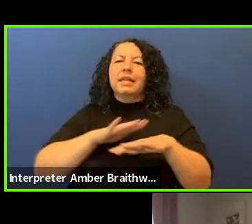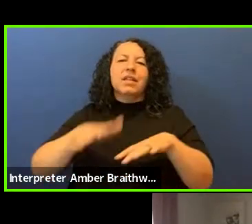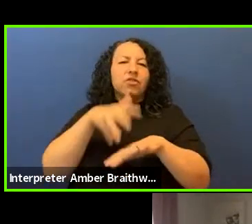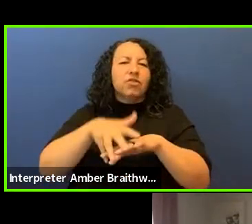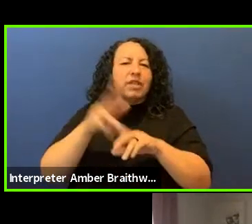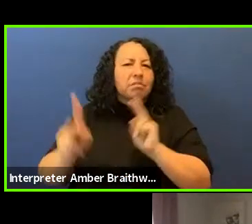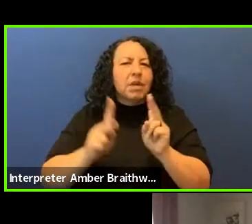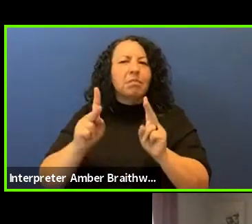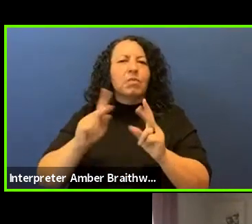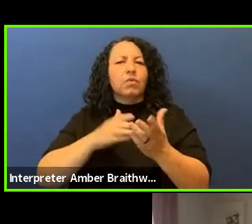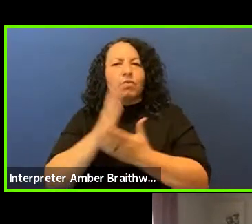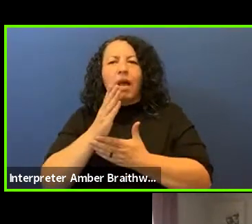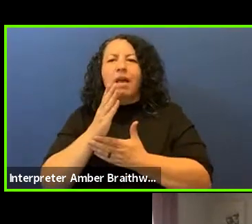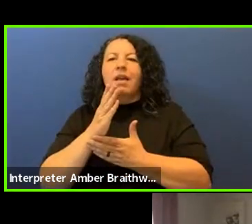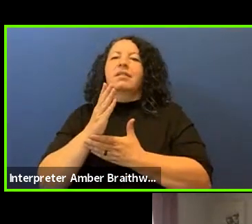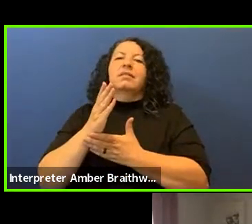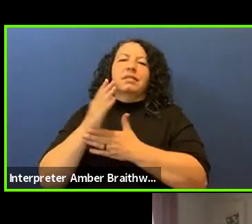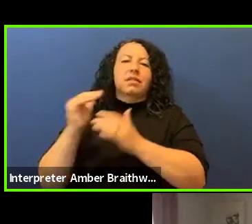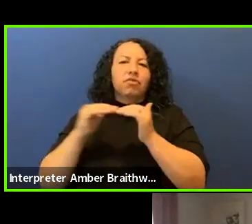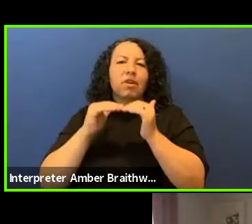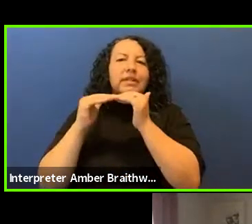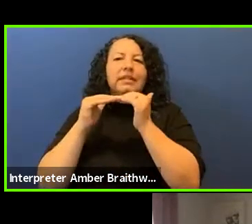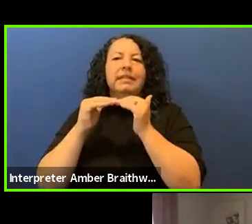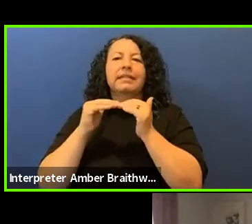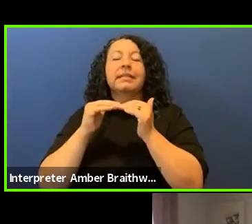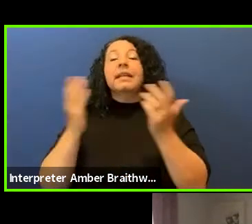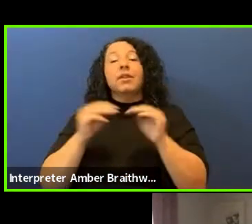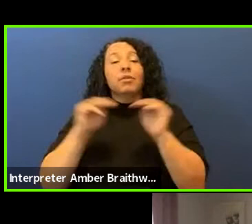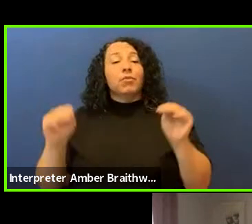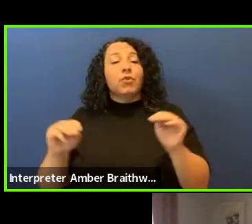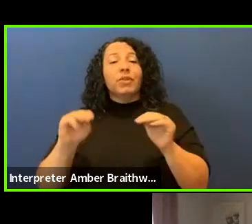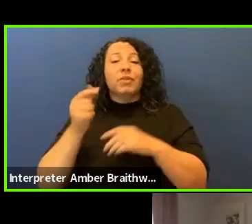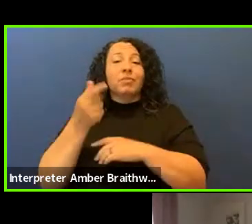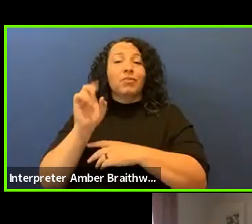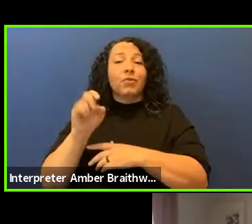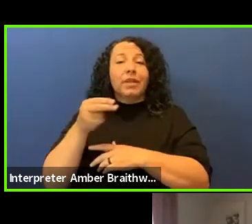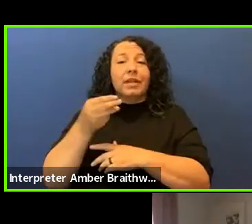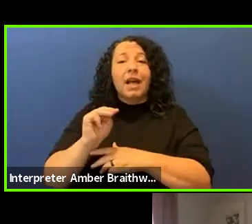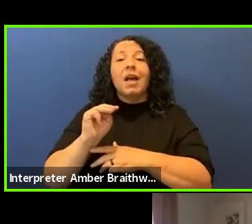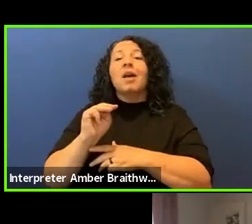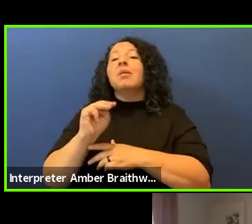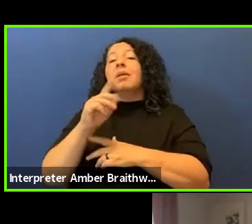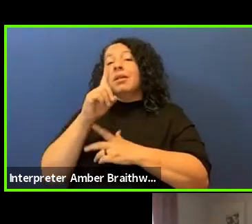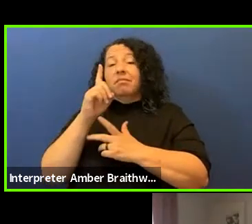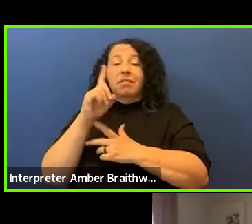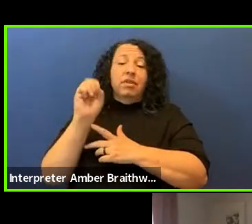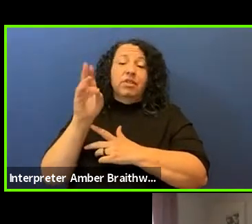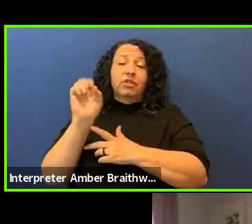here at the Guggenheim Museum Summer of Know series. But first, before we start,